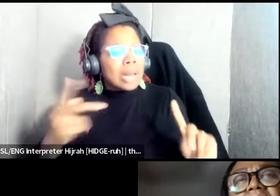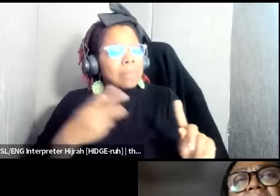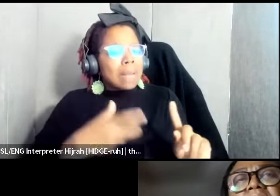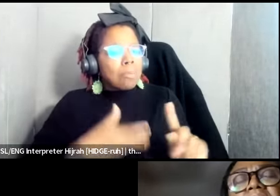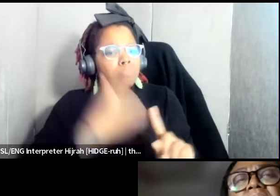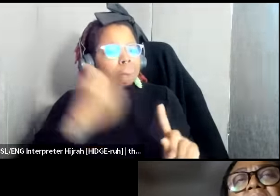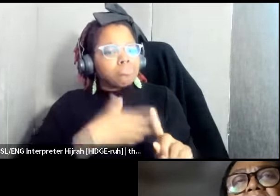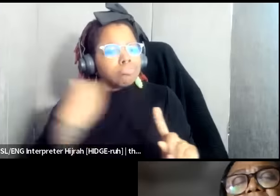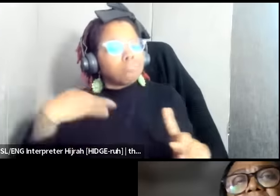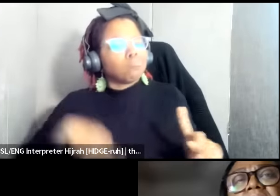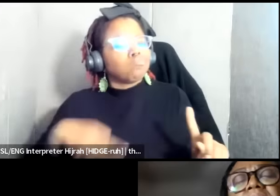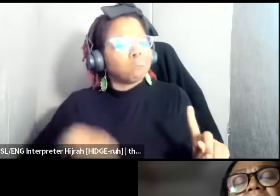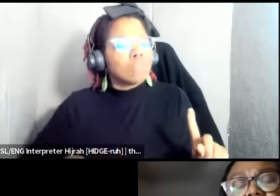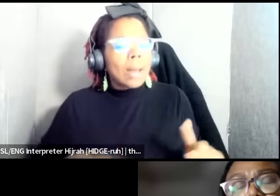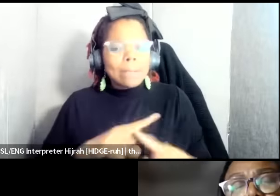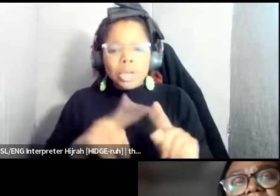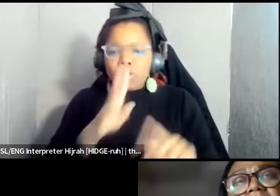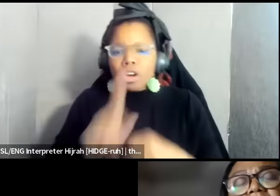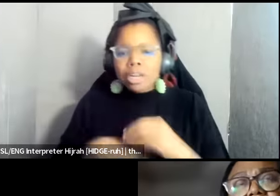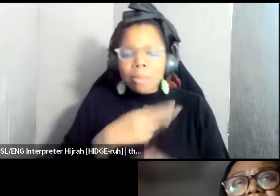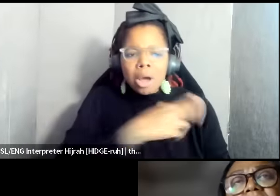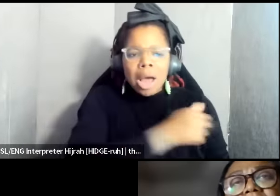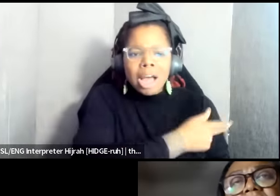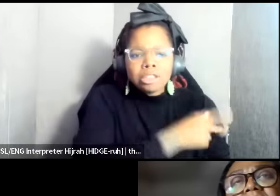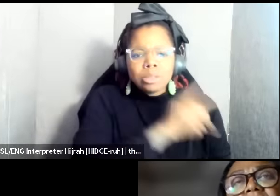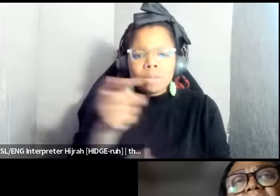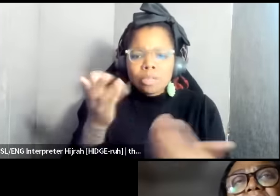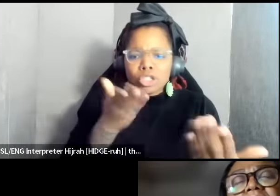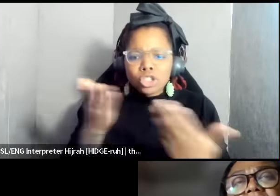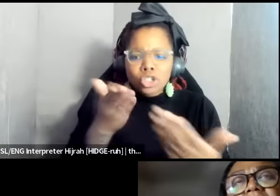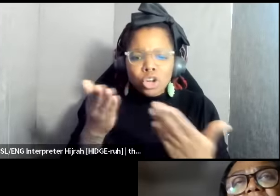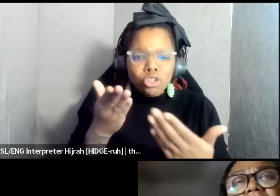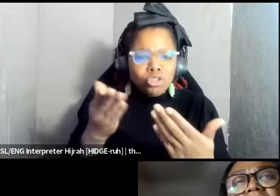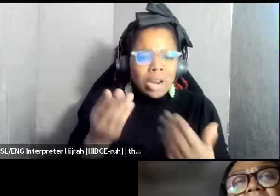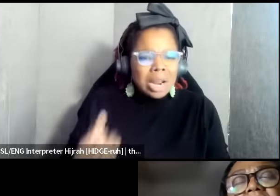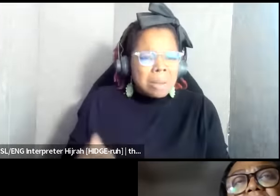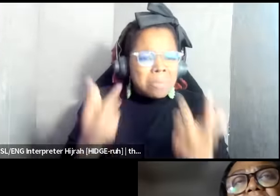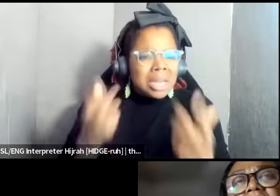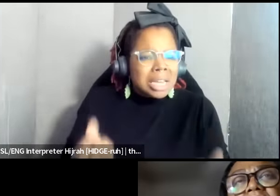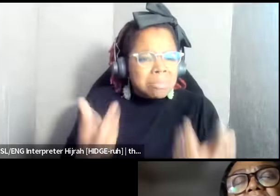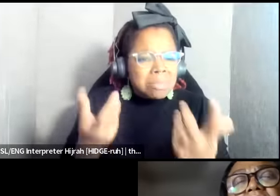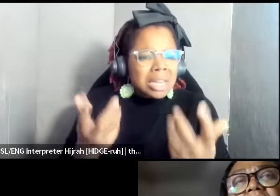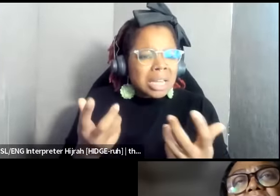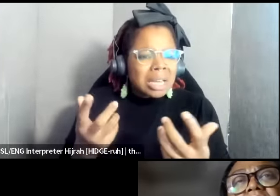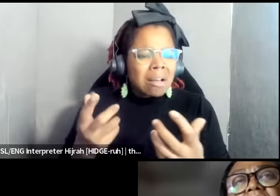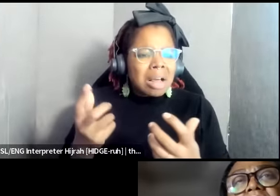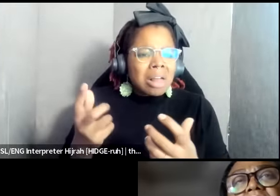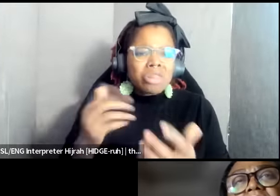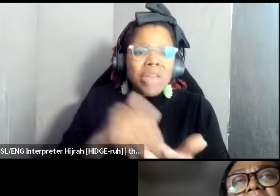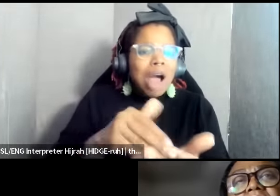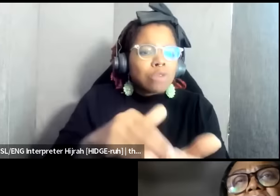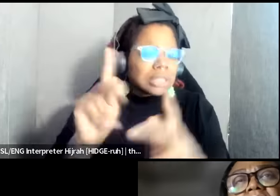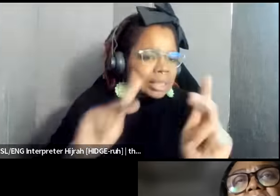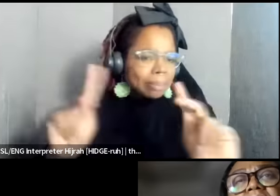about a hospital that has to serve um hundreds of thousands of people right that it is really